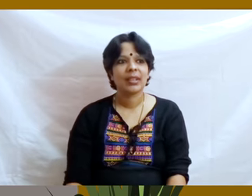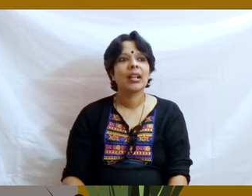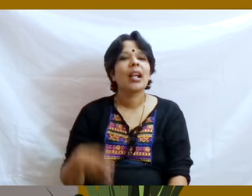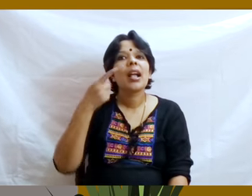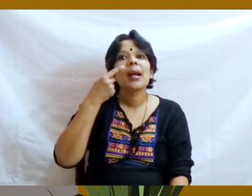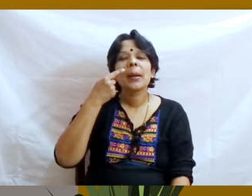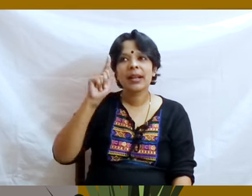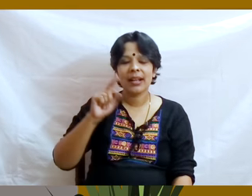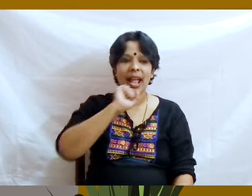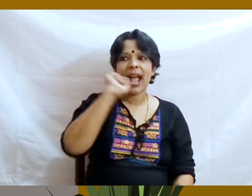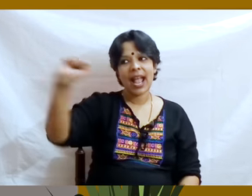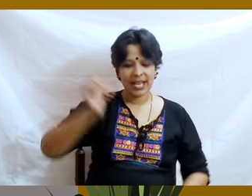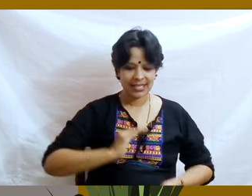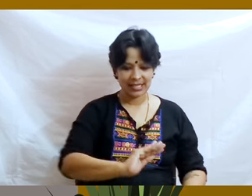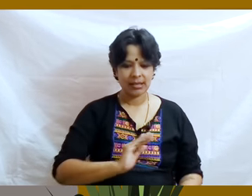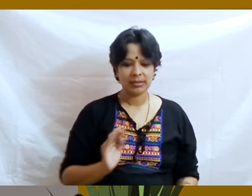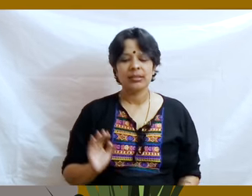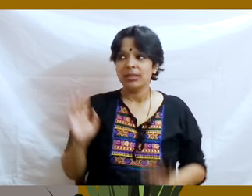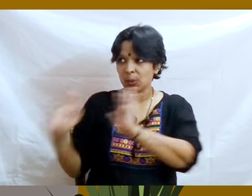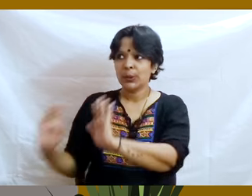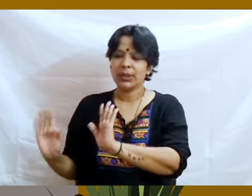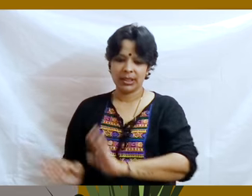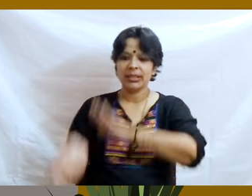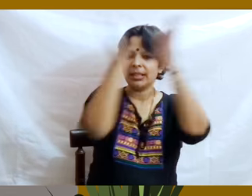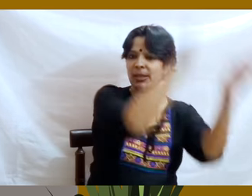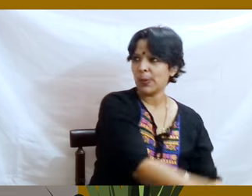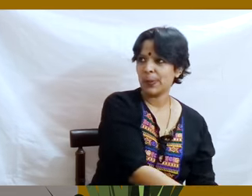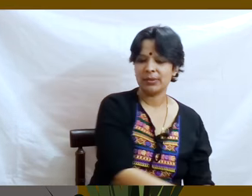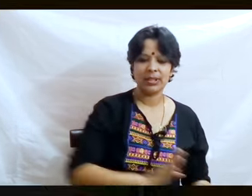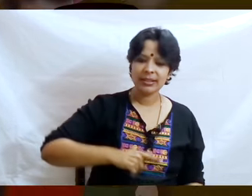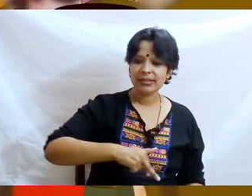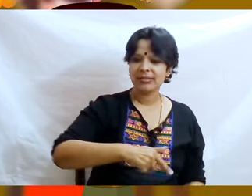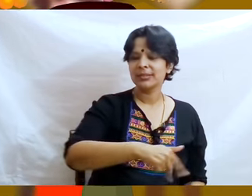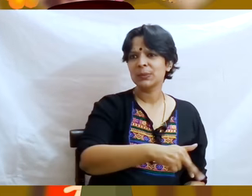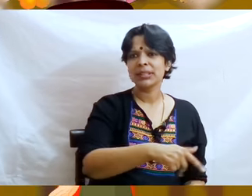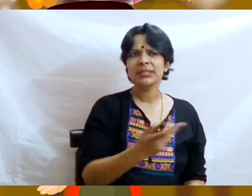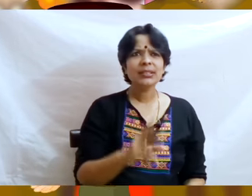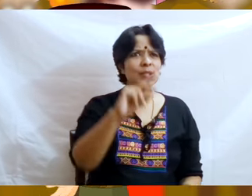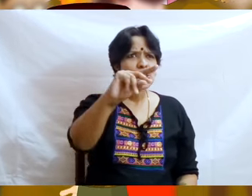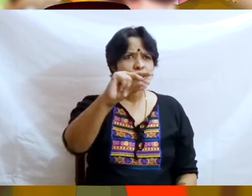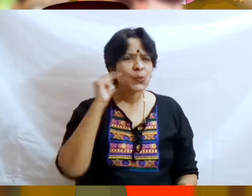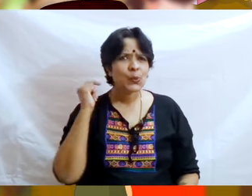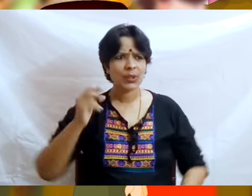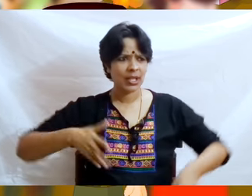The Miller and his Son quickly scrambled down and a short time later the market place was thrown into an uproar